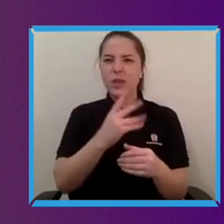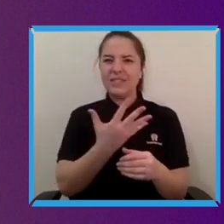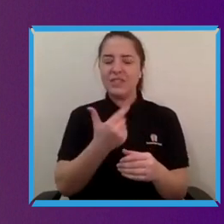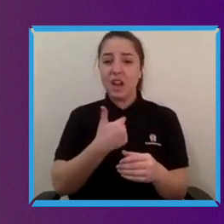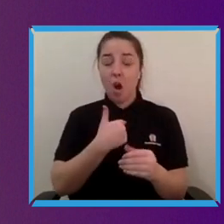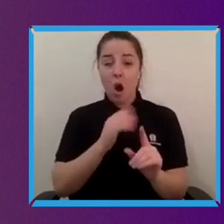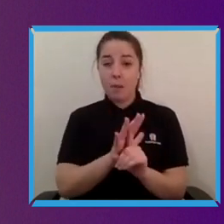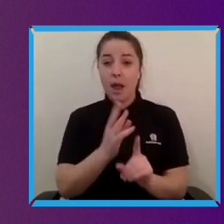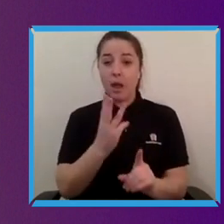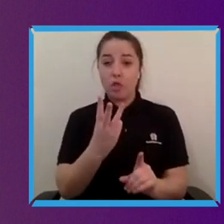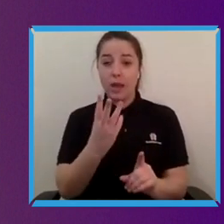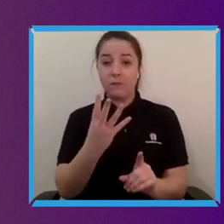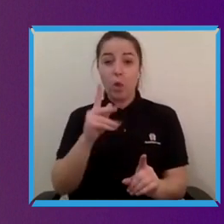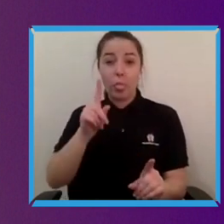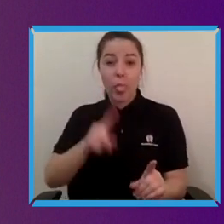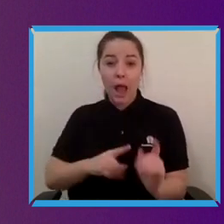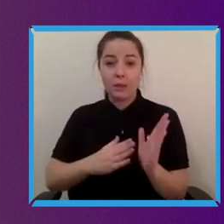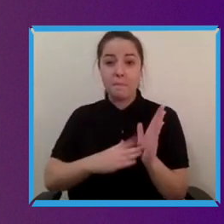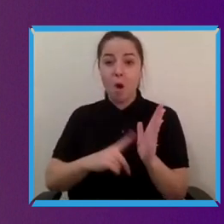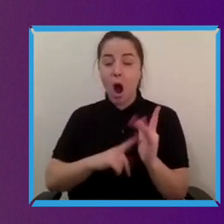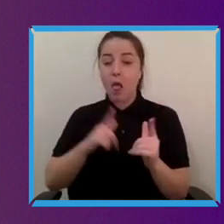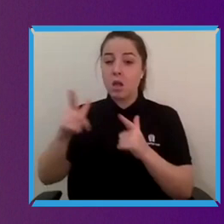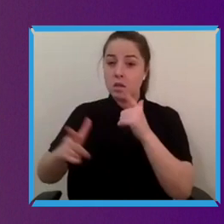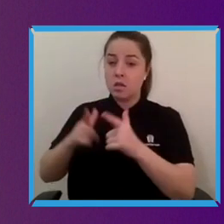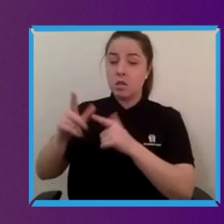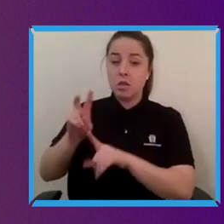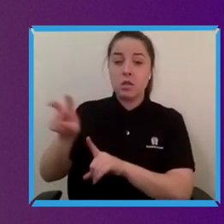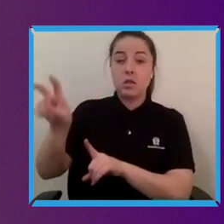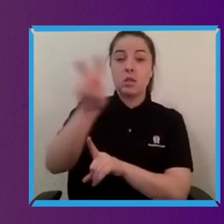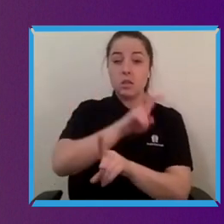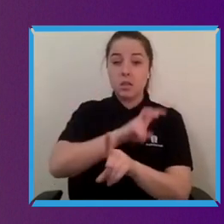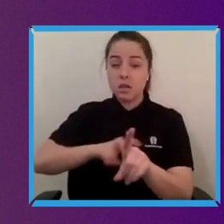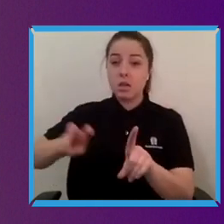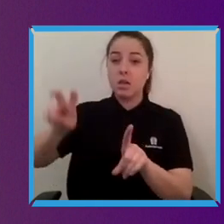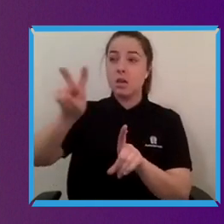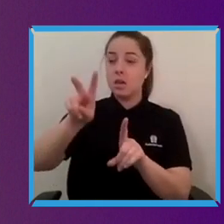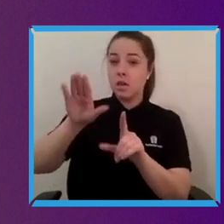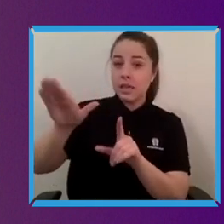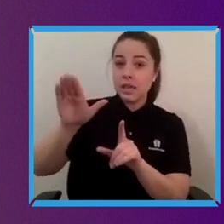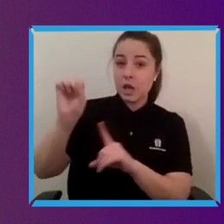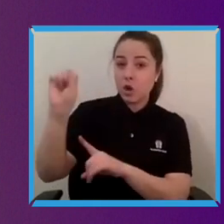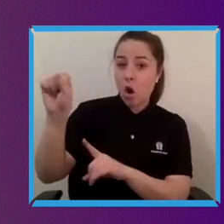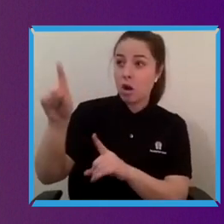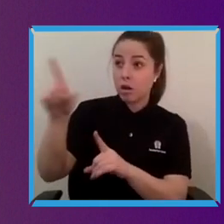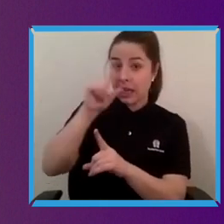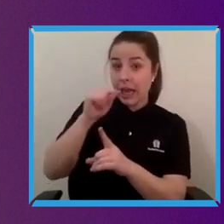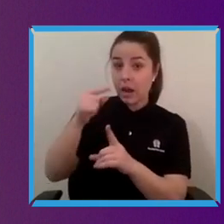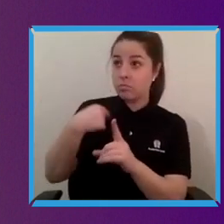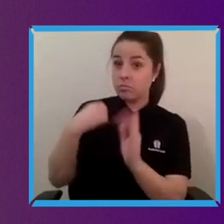around Western Europe. Staying with different property owners manually recruiting them, taking lots of pictures and just